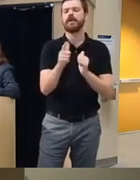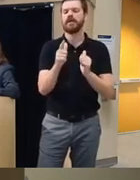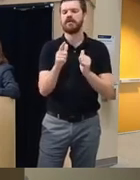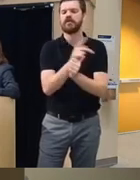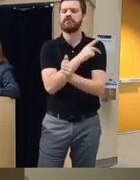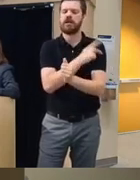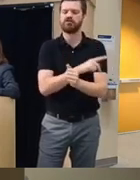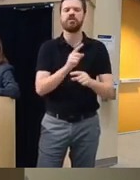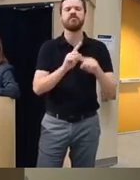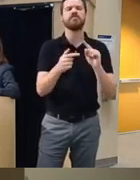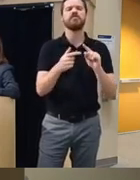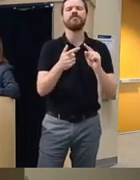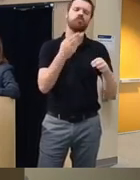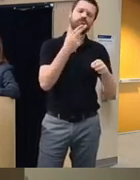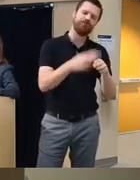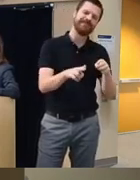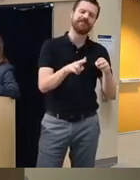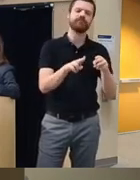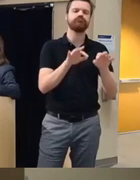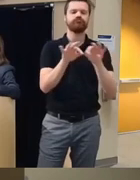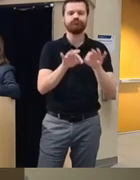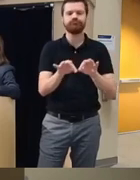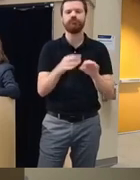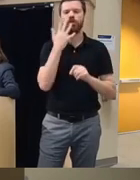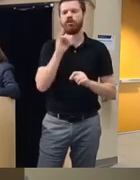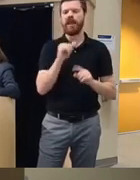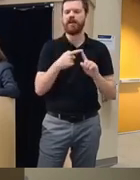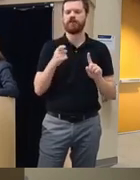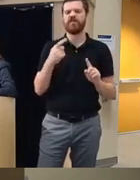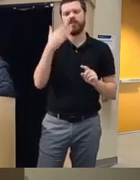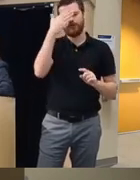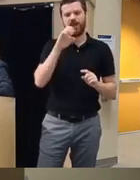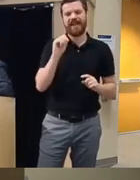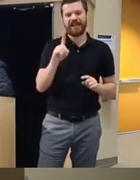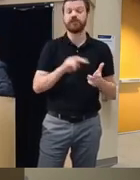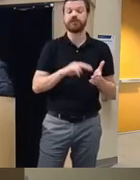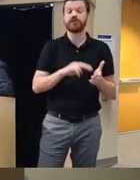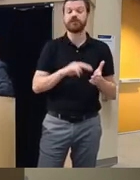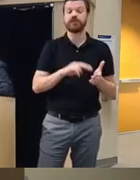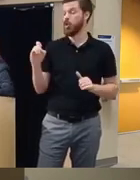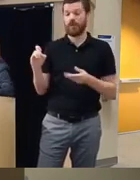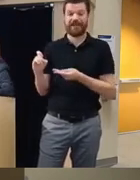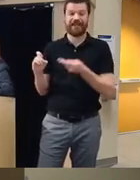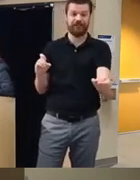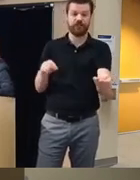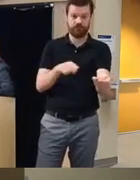wanted to show you how that looks on front end like a code is